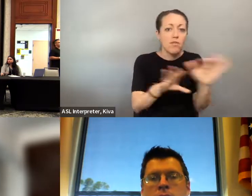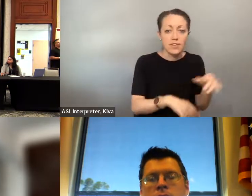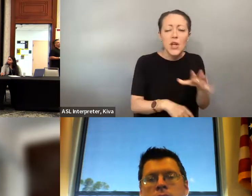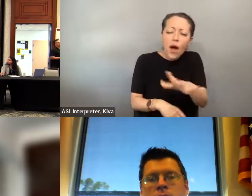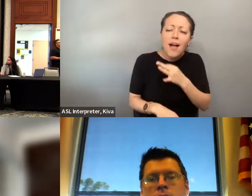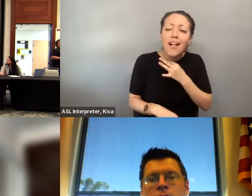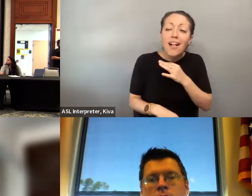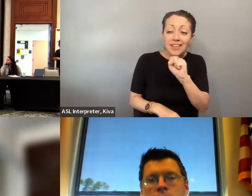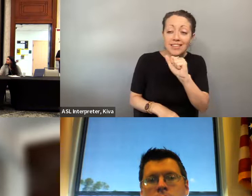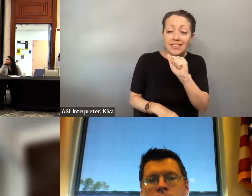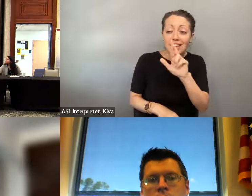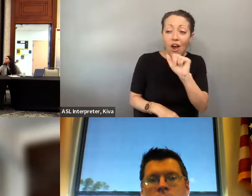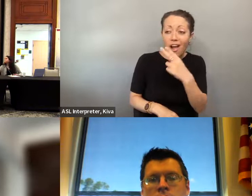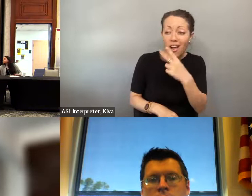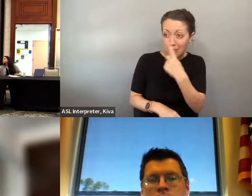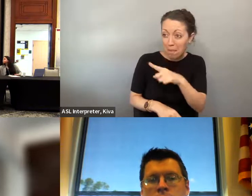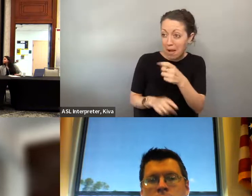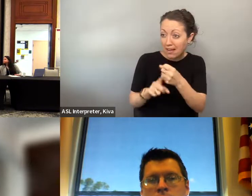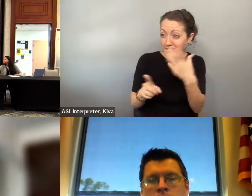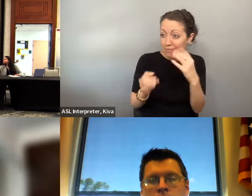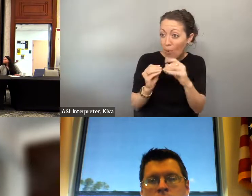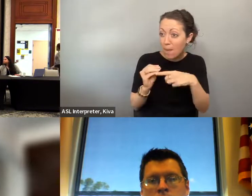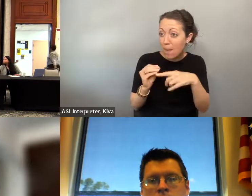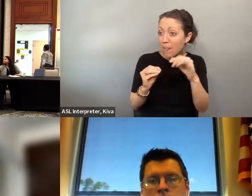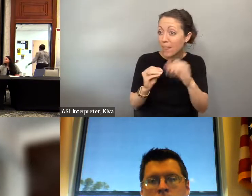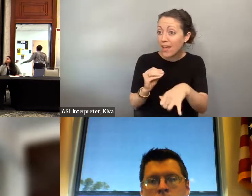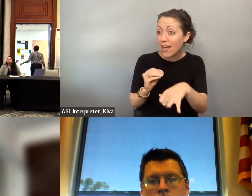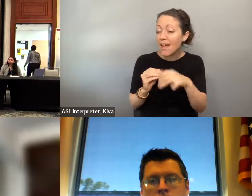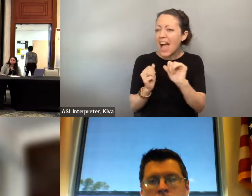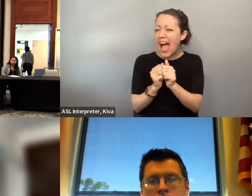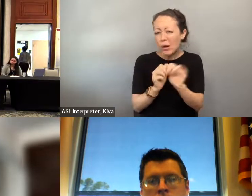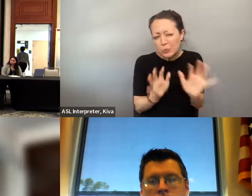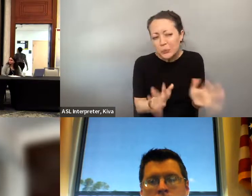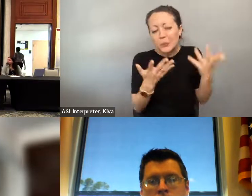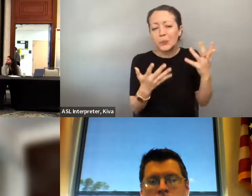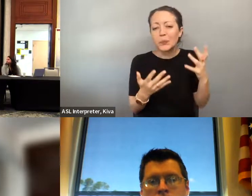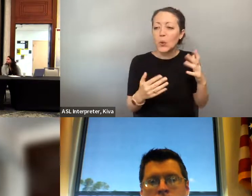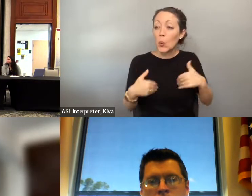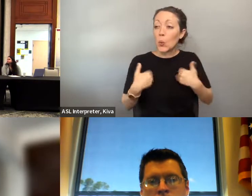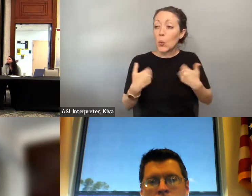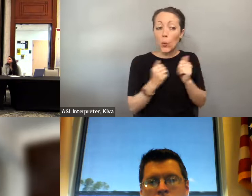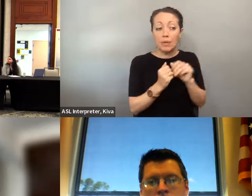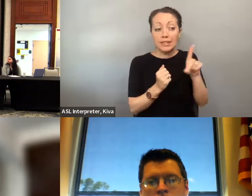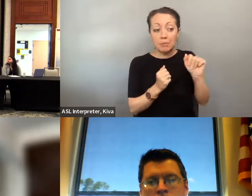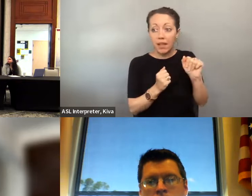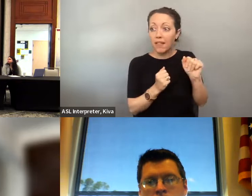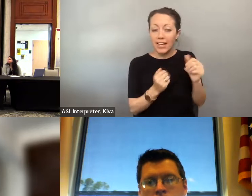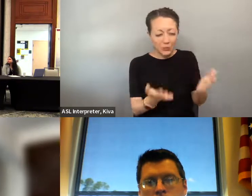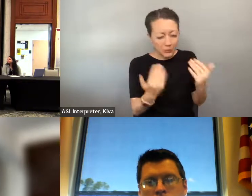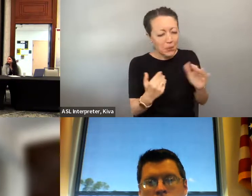disabilities are super engaged and very excited about being civically engaged, so I'm hoping, Sarah, can you speak So I'm hoping, Sarah, can you kind of speak to this importance of civic and and how we can really get disabled?